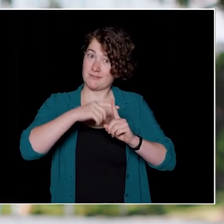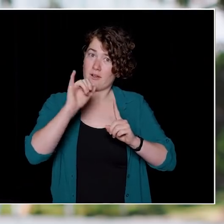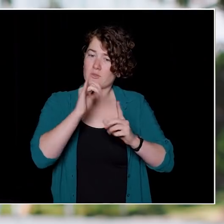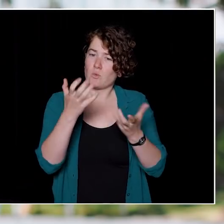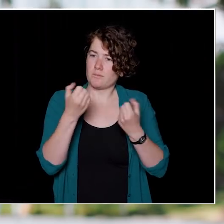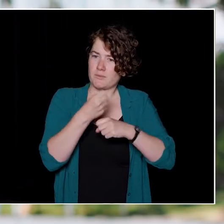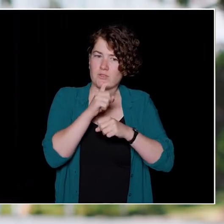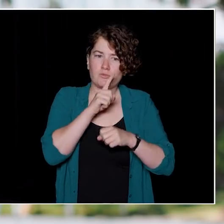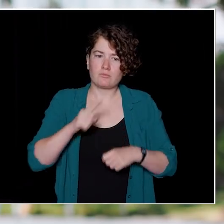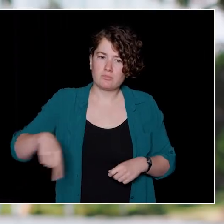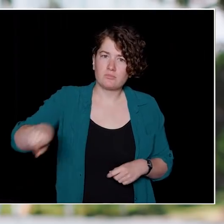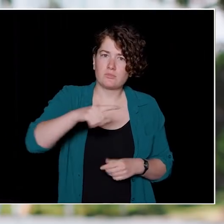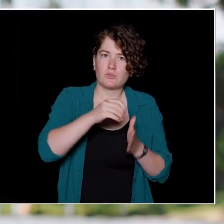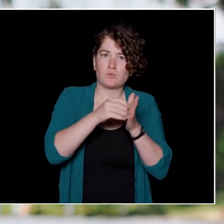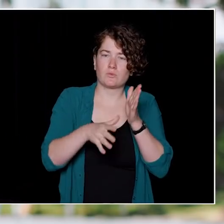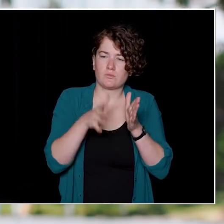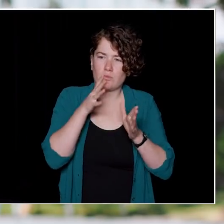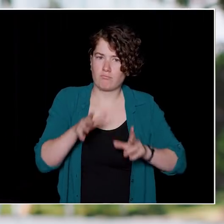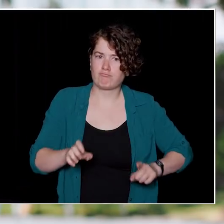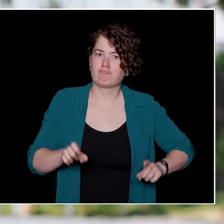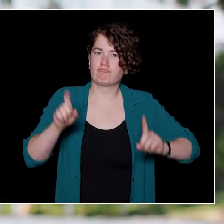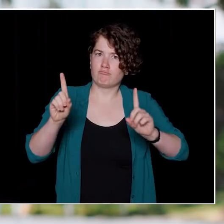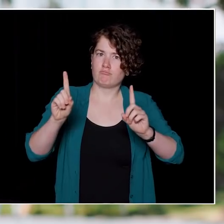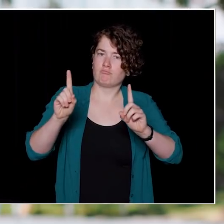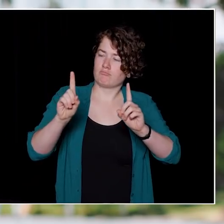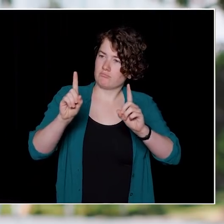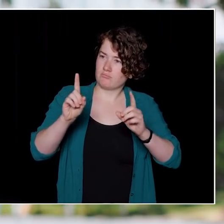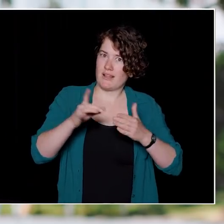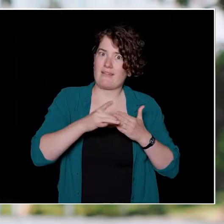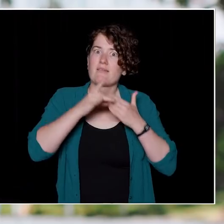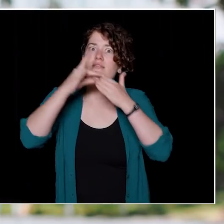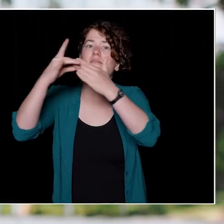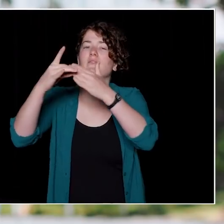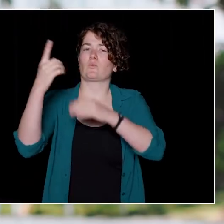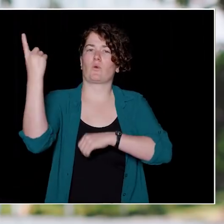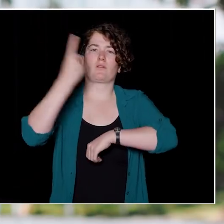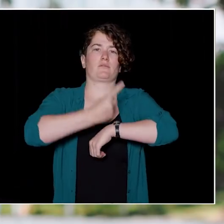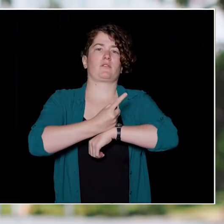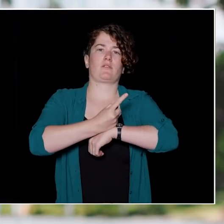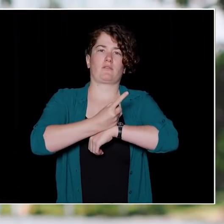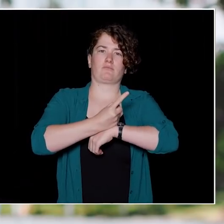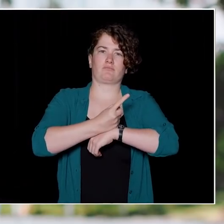who we hope will serve as responsible leaders in a variety of roles in society.